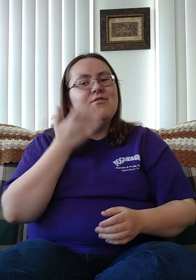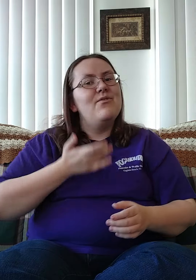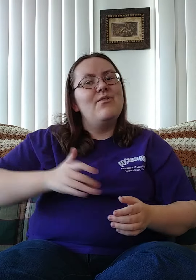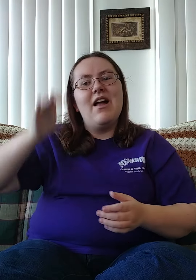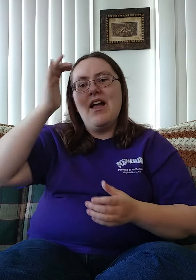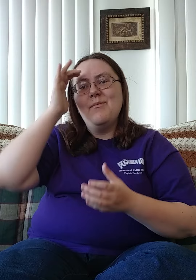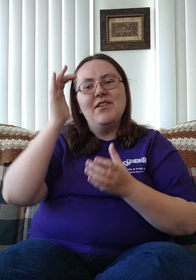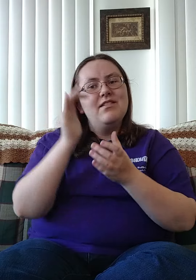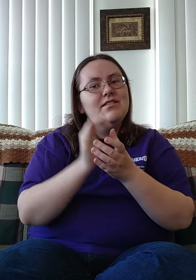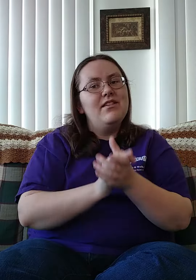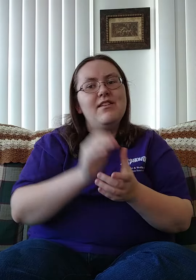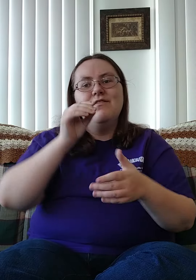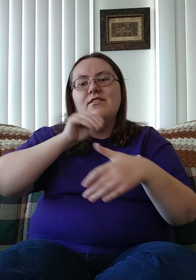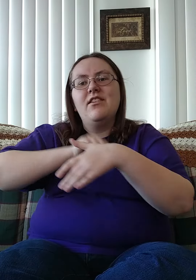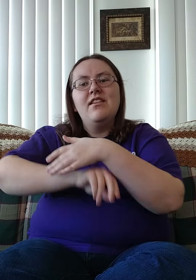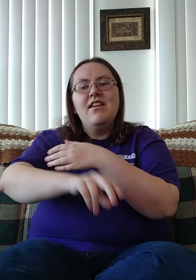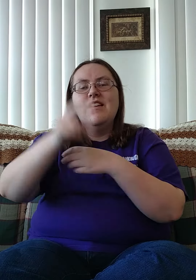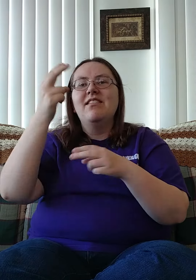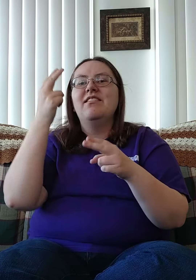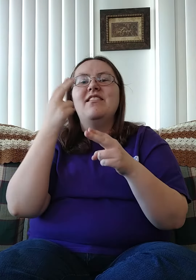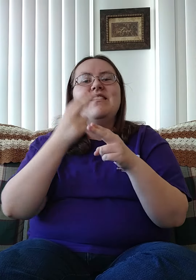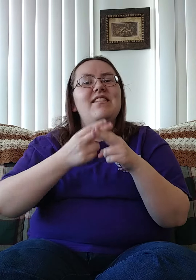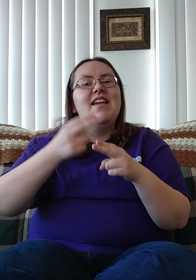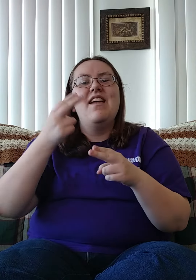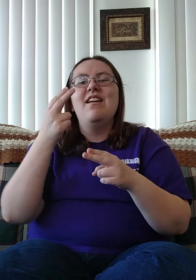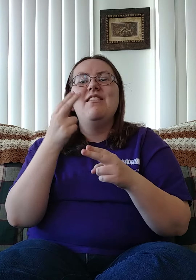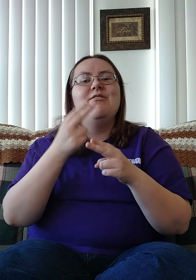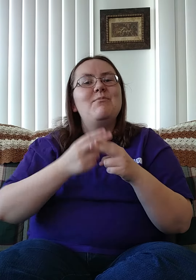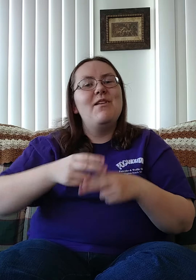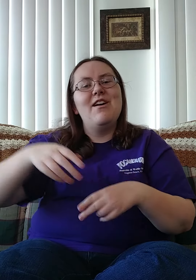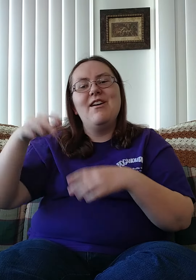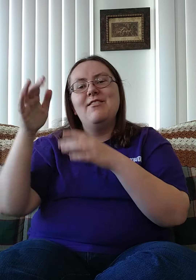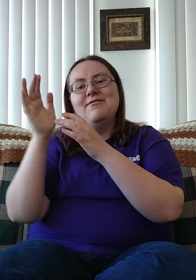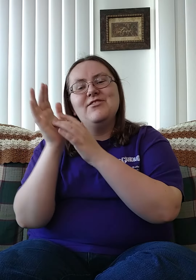For I believe, in the name of Jesus